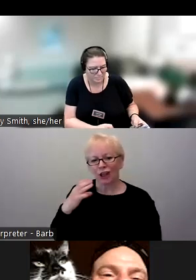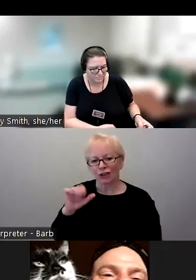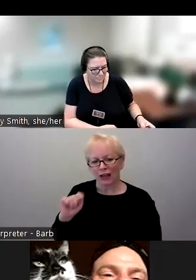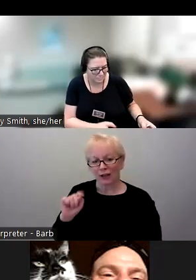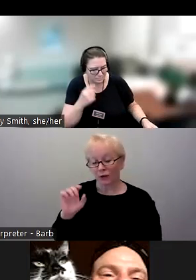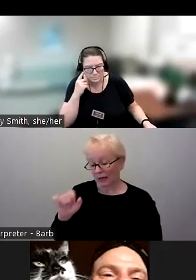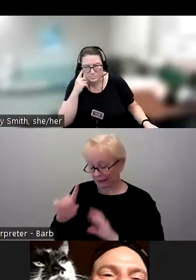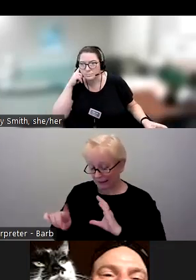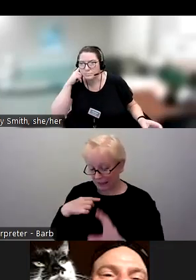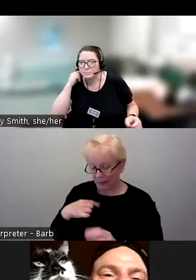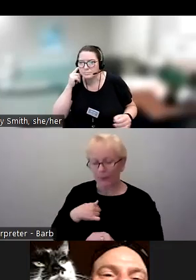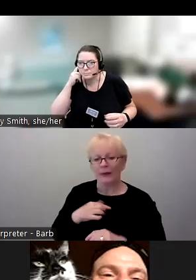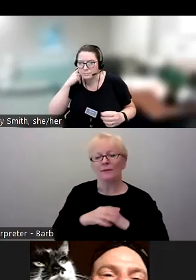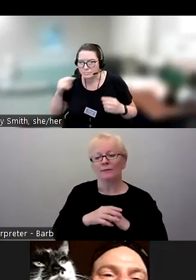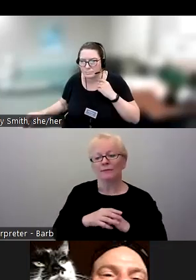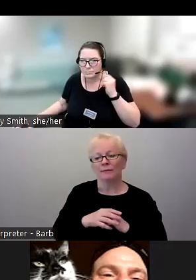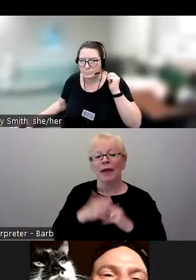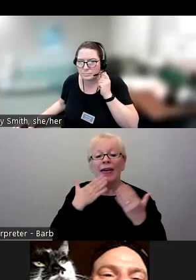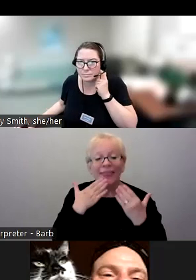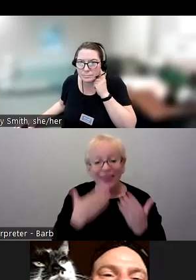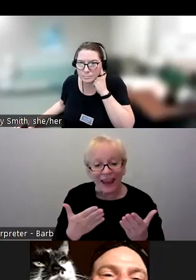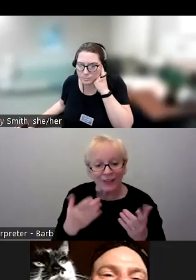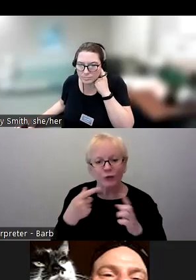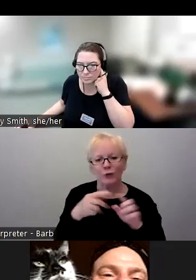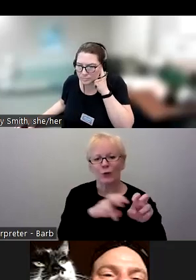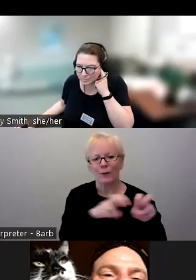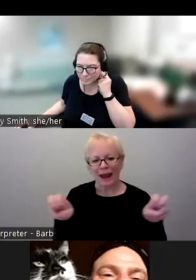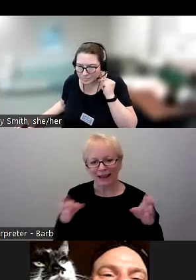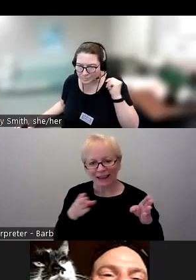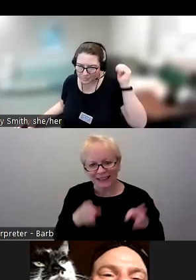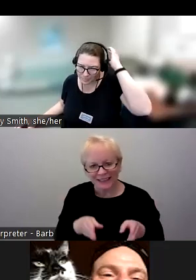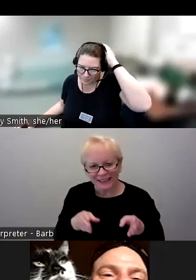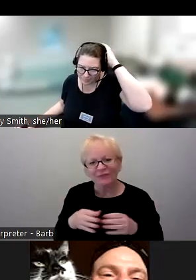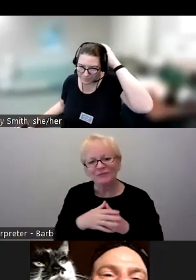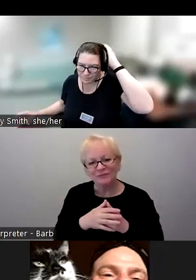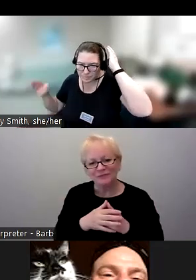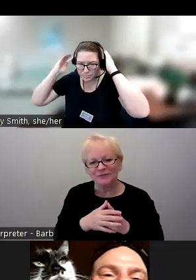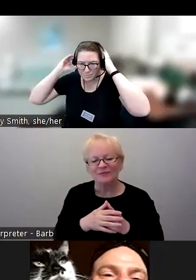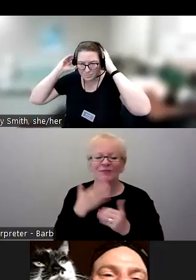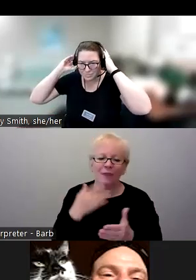Then I just want to thank our panelists once again for sharing today, taking the time out